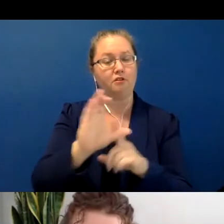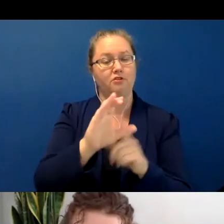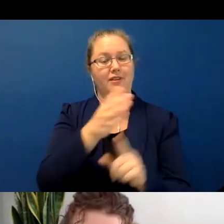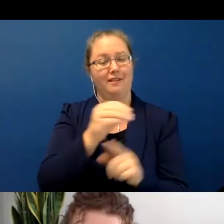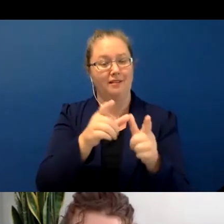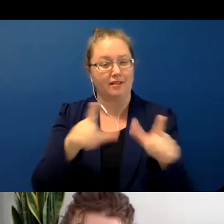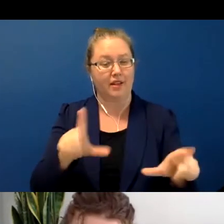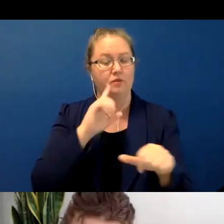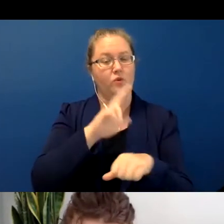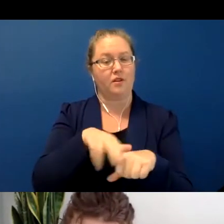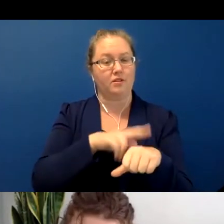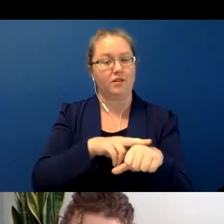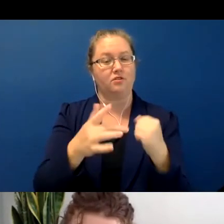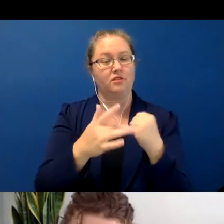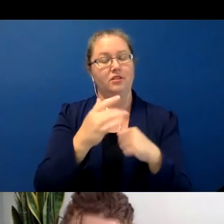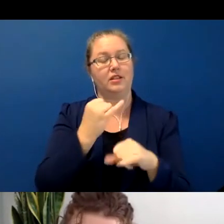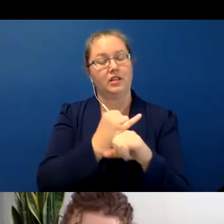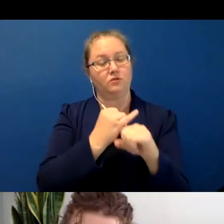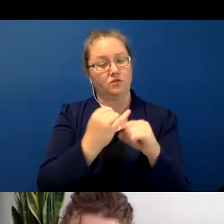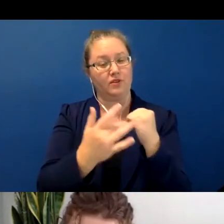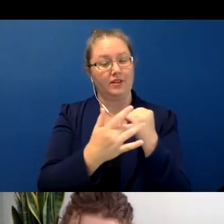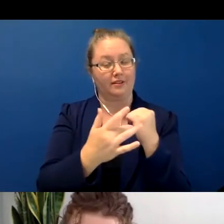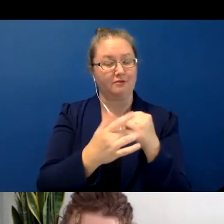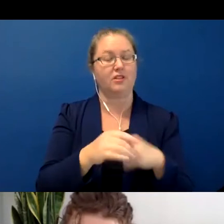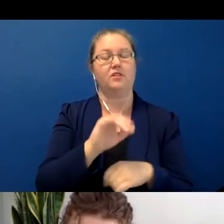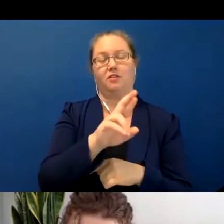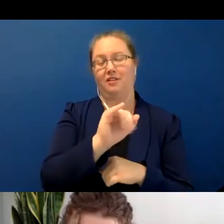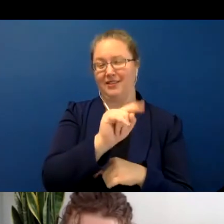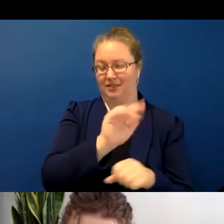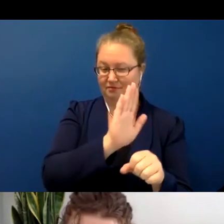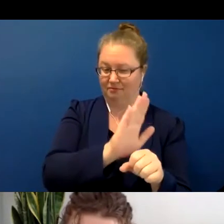Institute for the Deaf of the Rochester Institute of Technology, where she directs the Multimodal